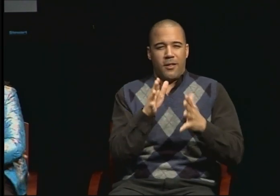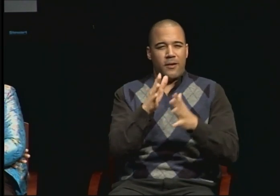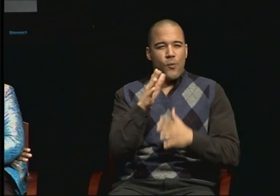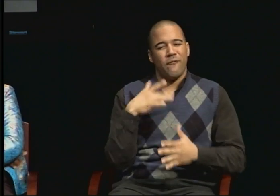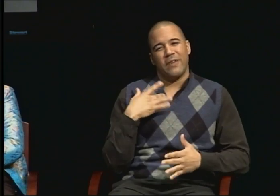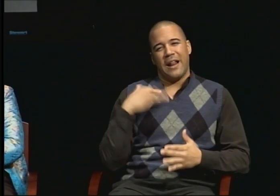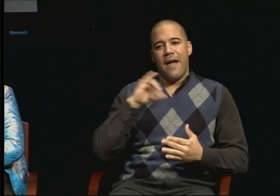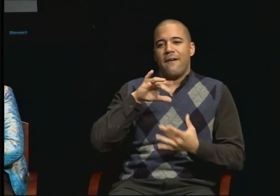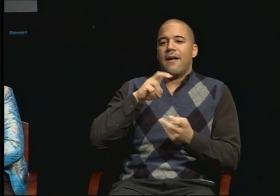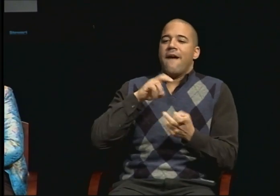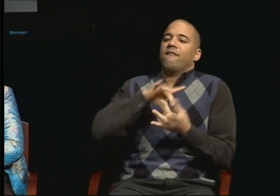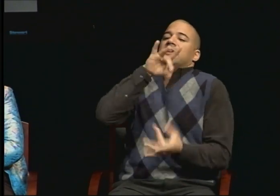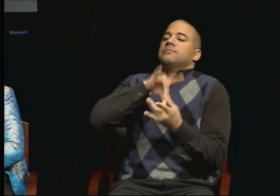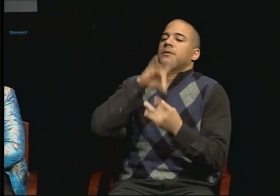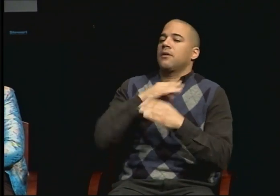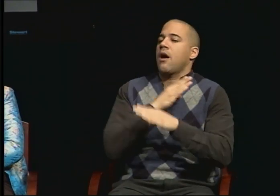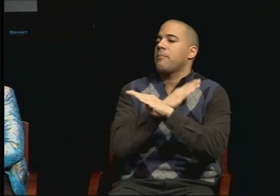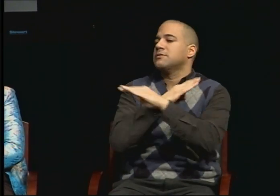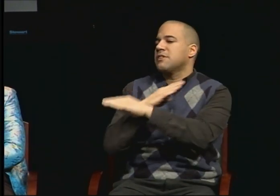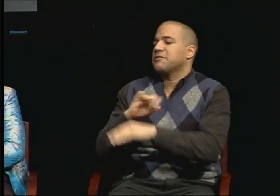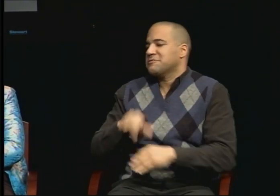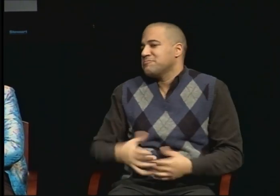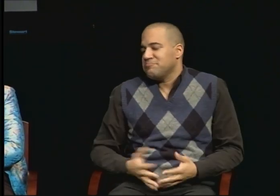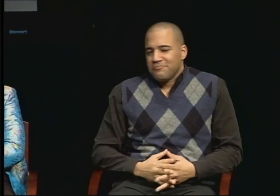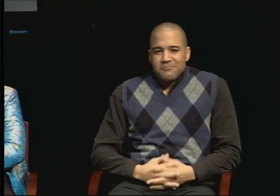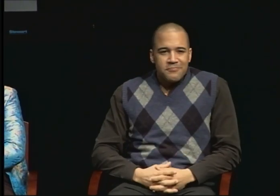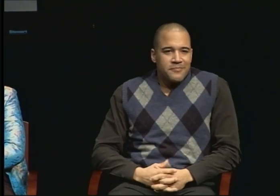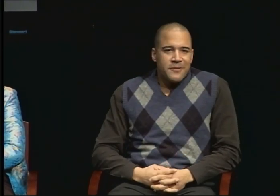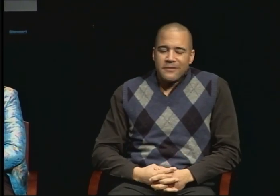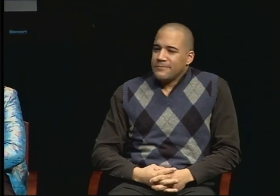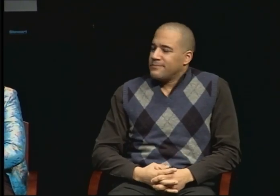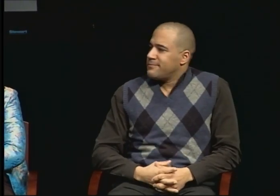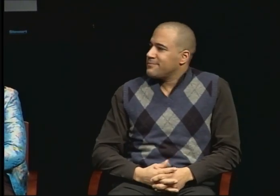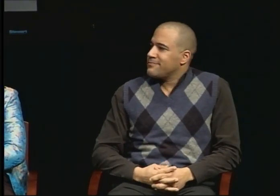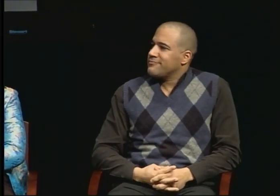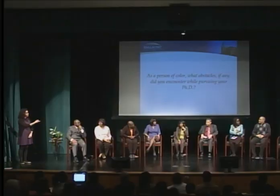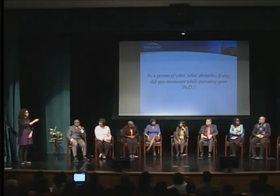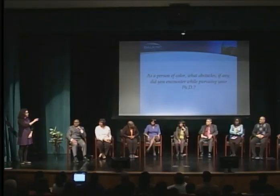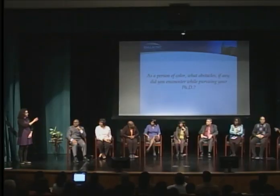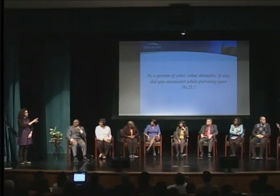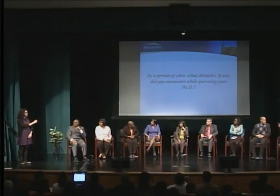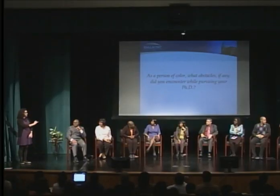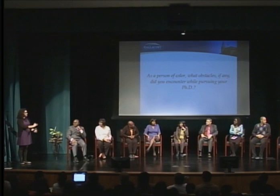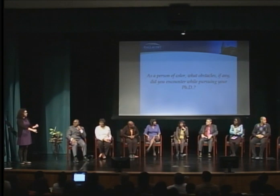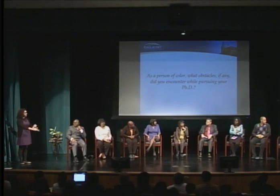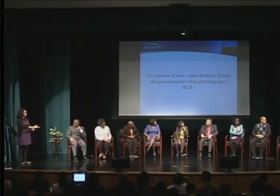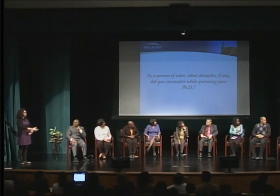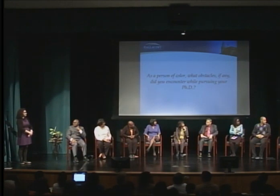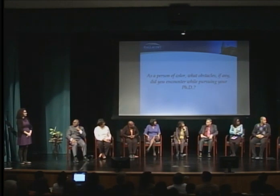that I had to overcome. So some of the barriers that I experienced